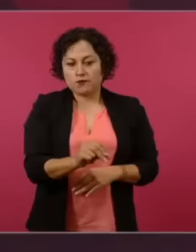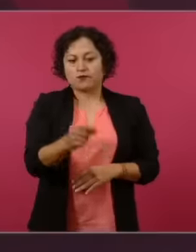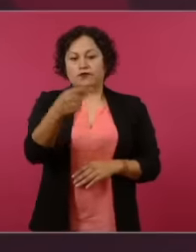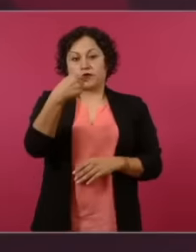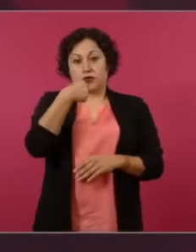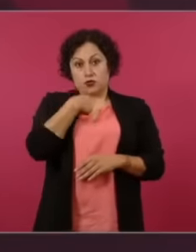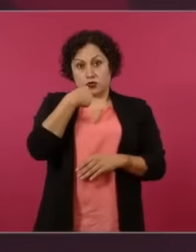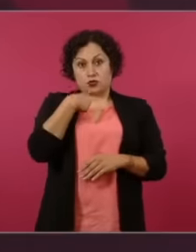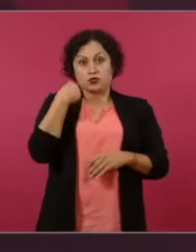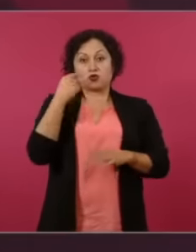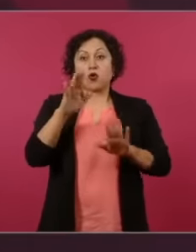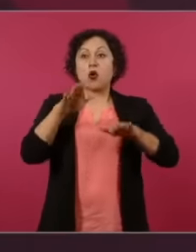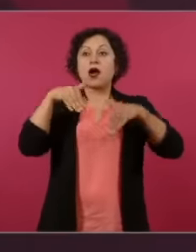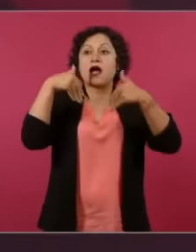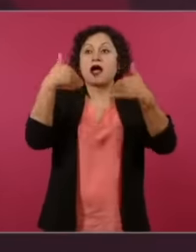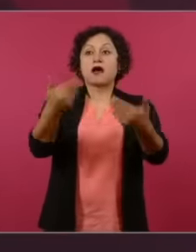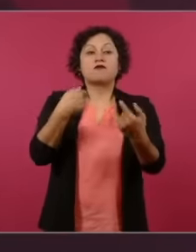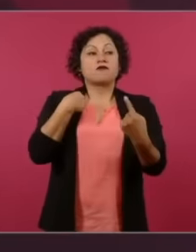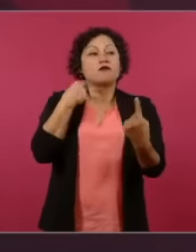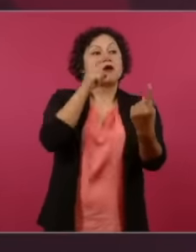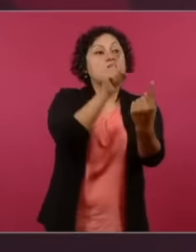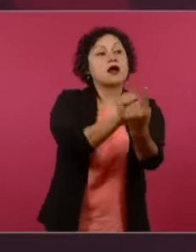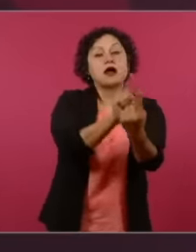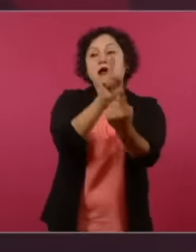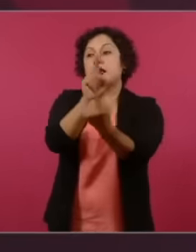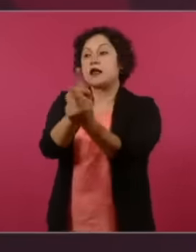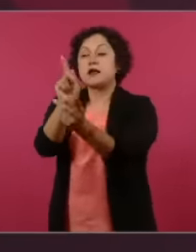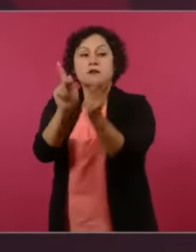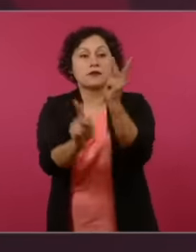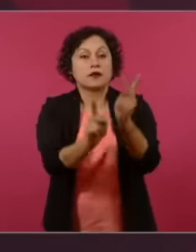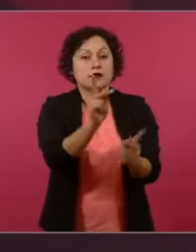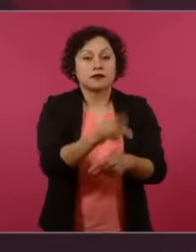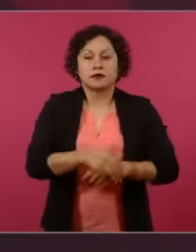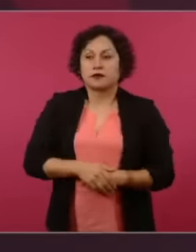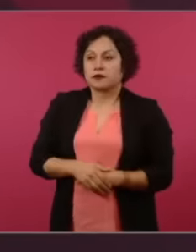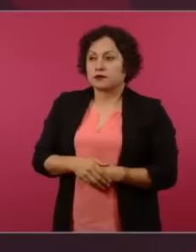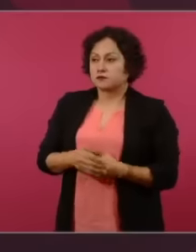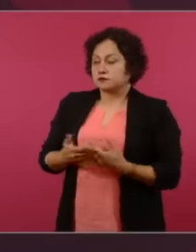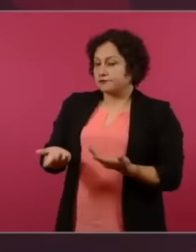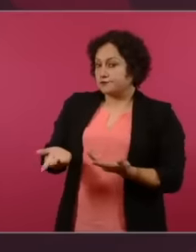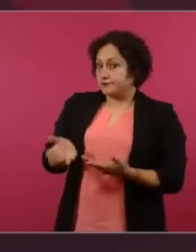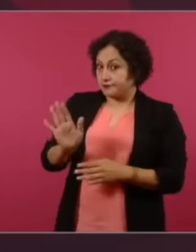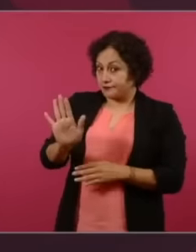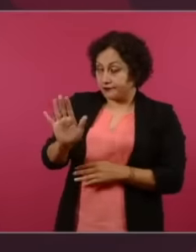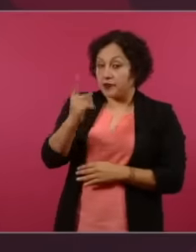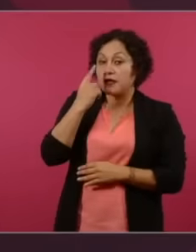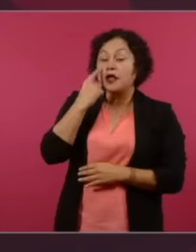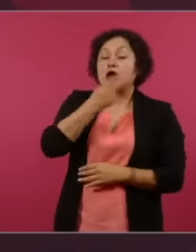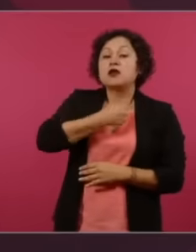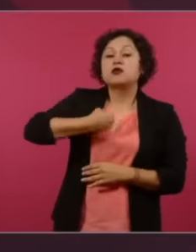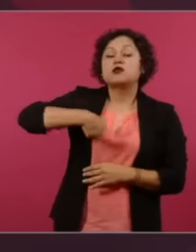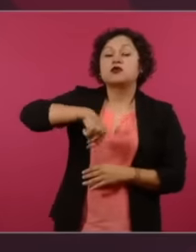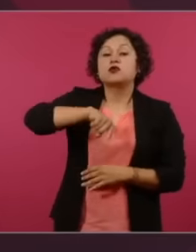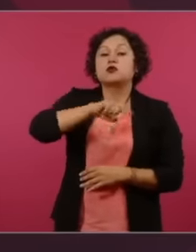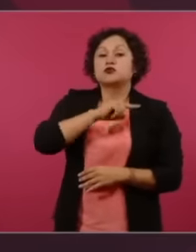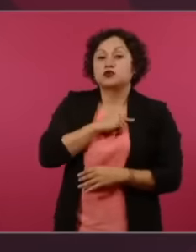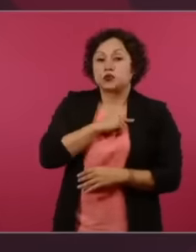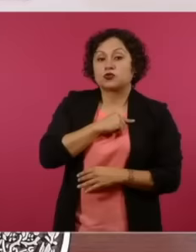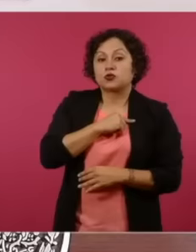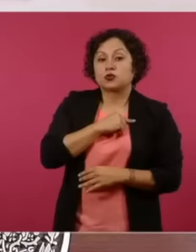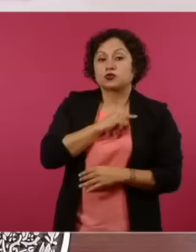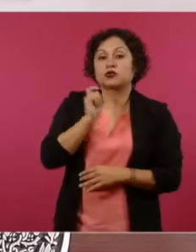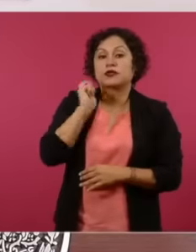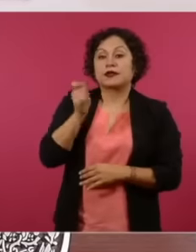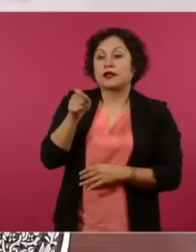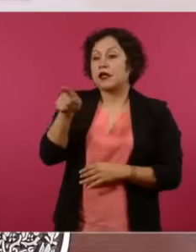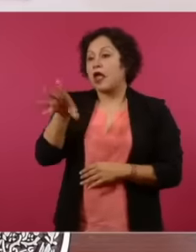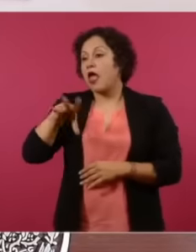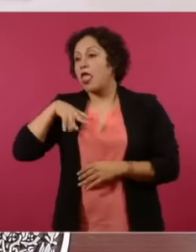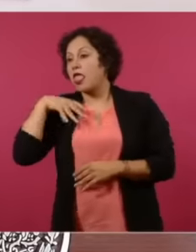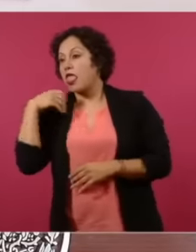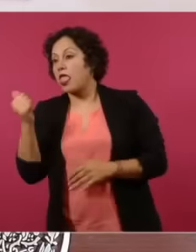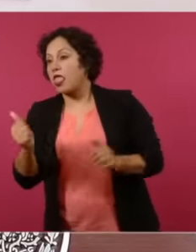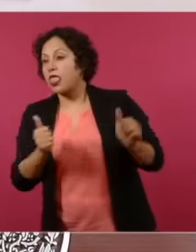with the people out there we do not accept abuses of authority and